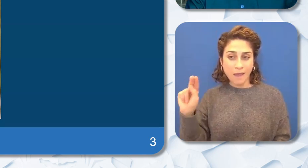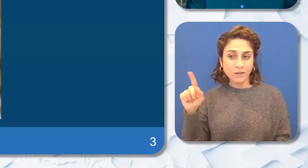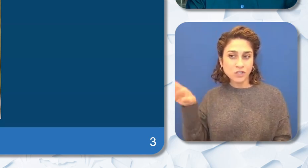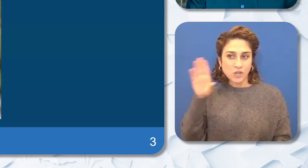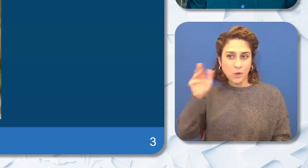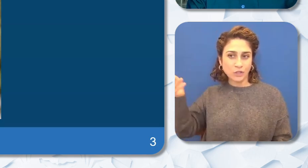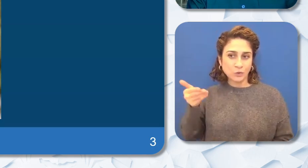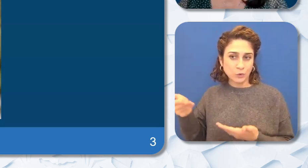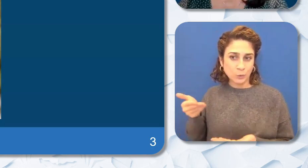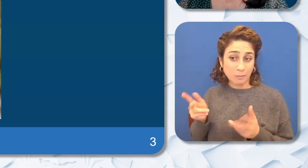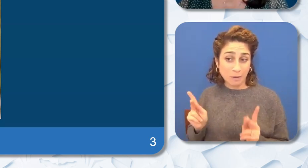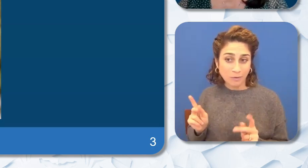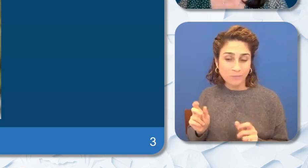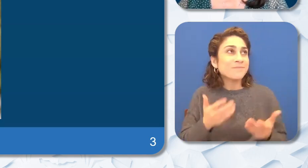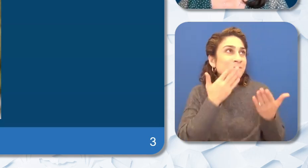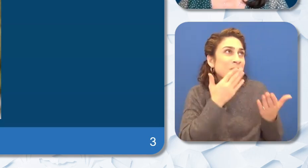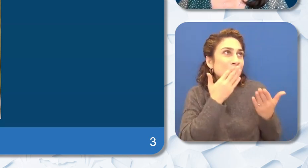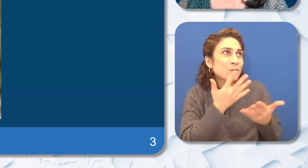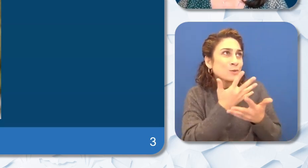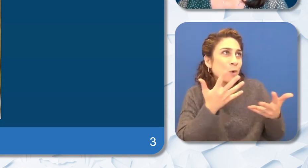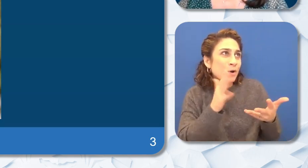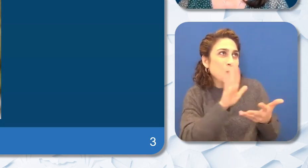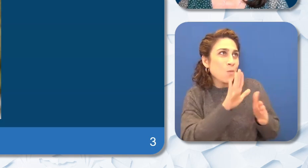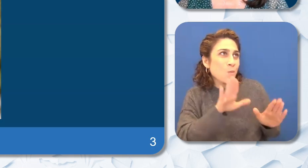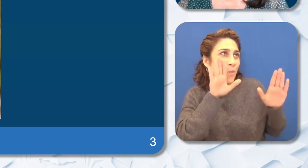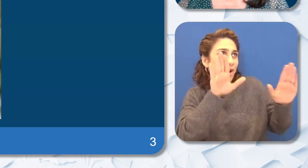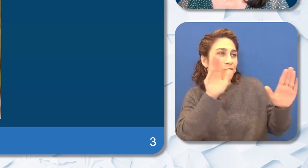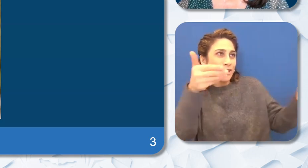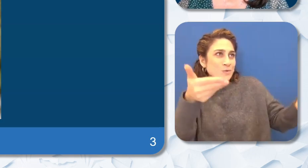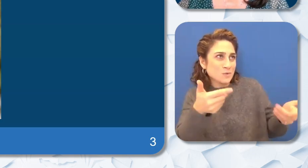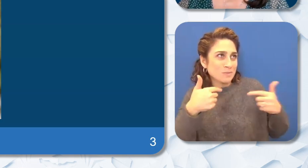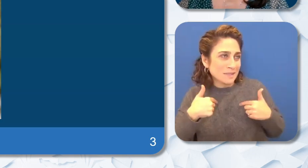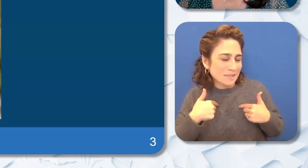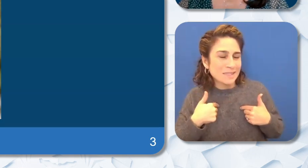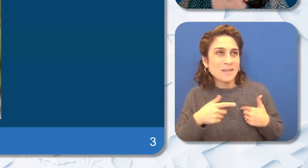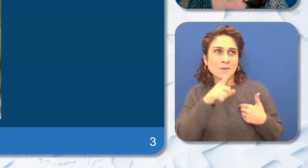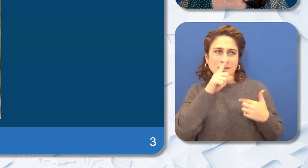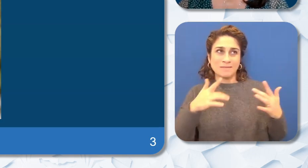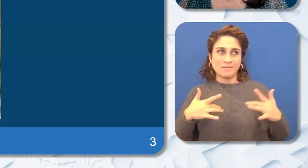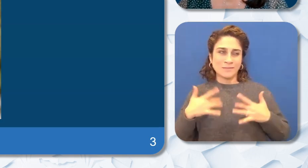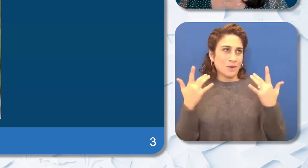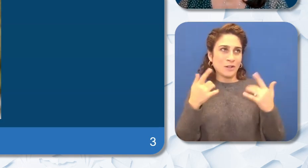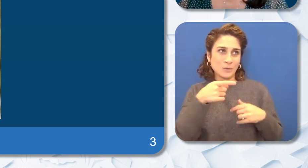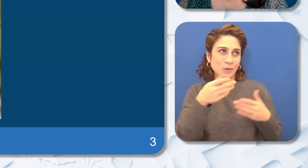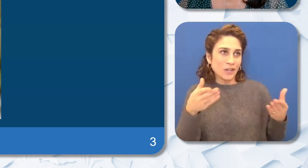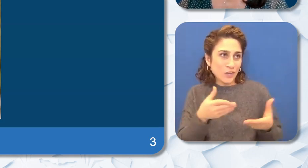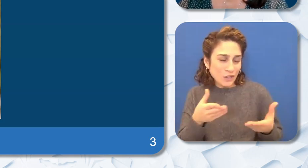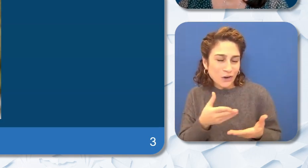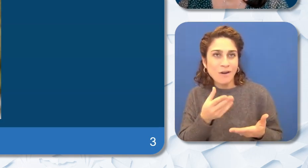Sarah Neville-Morgan: Thank you so much for that wonderful introduction William. We're delighted that you were here to introduce for us and give us the warm welcome from our State